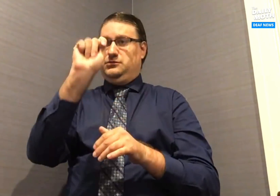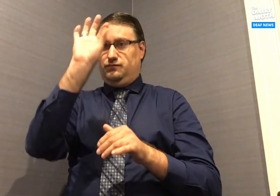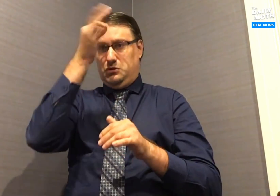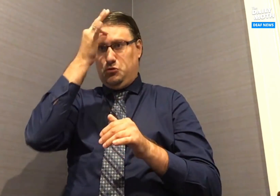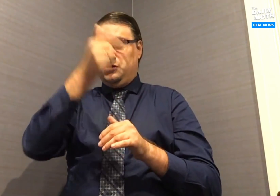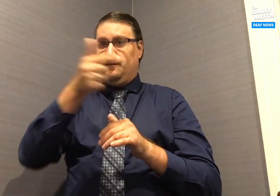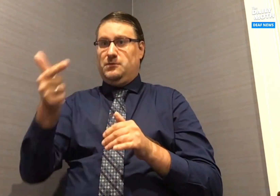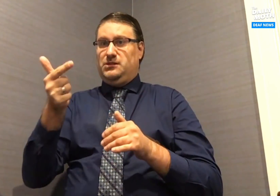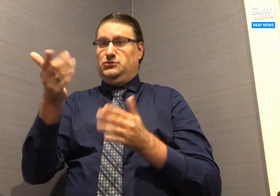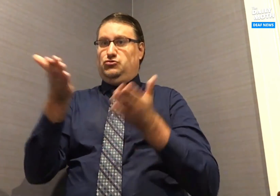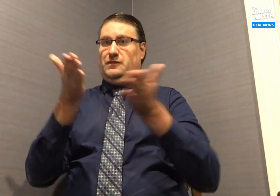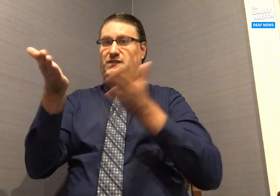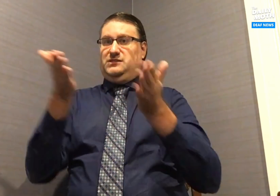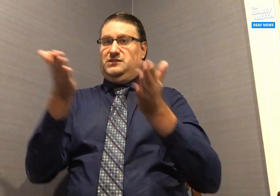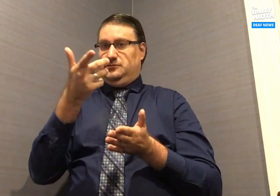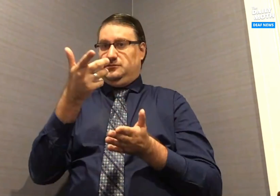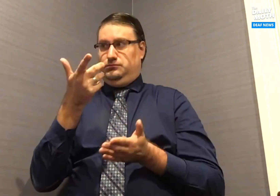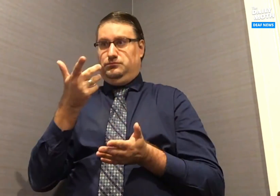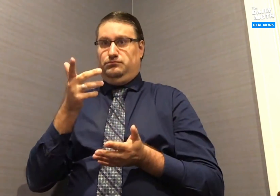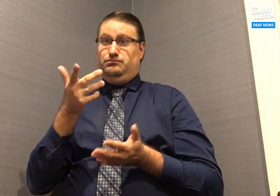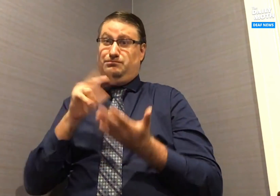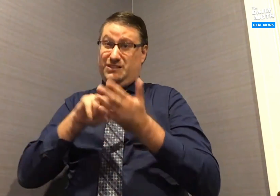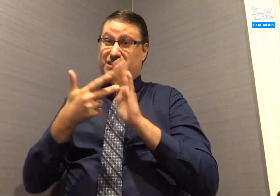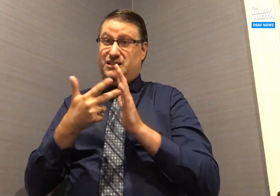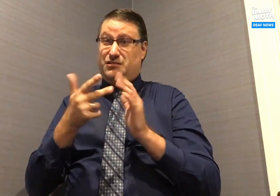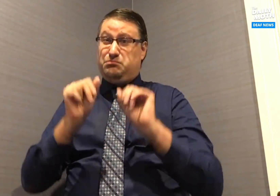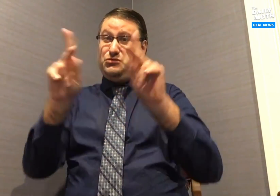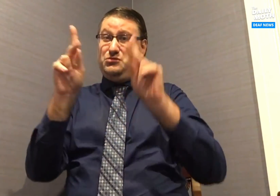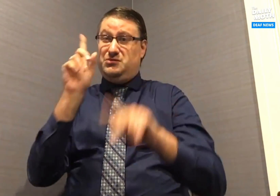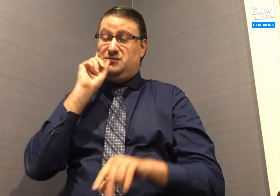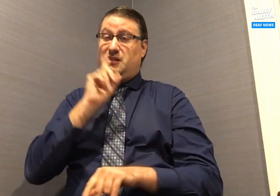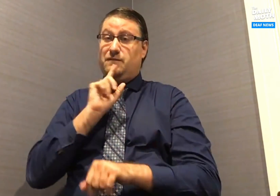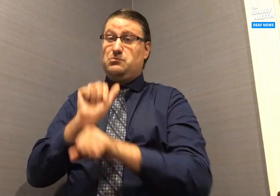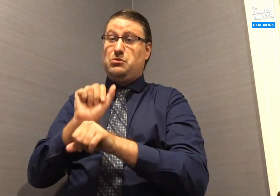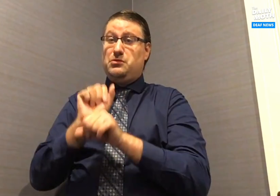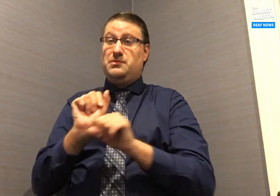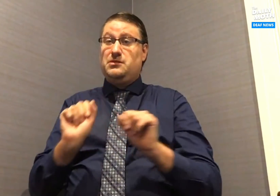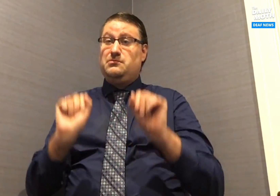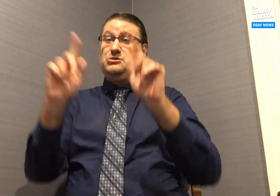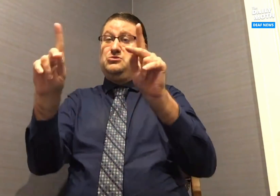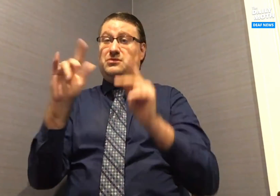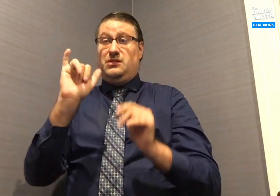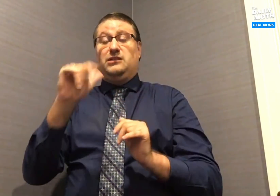This is a federal government service. This means employment opportunities for deaf people.